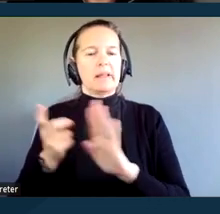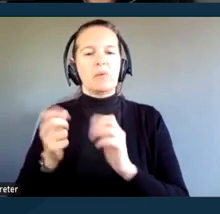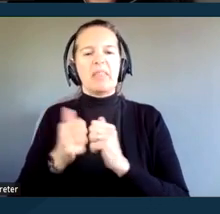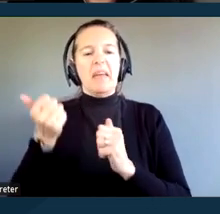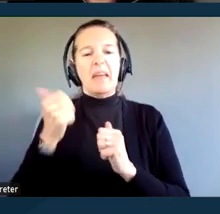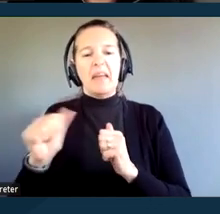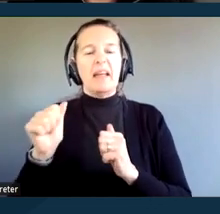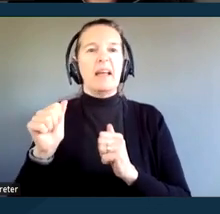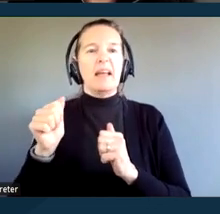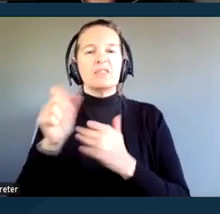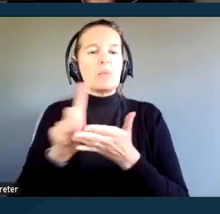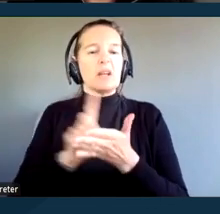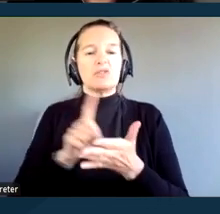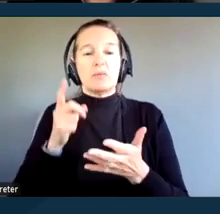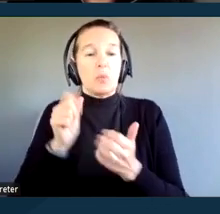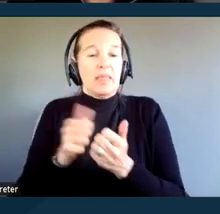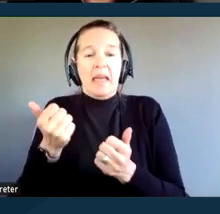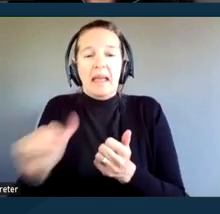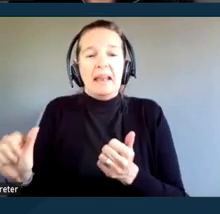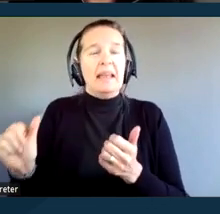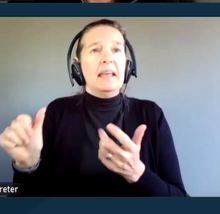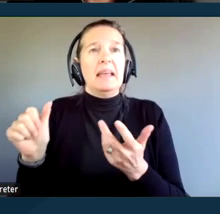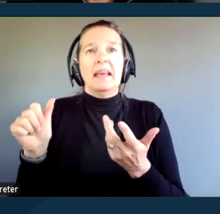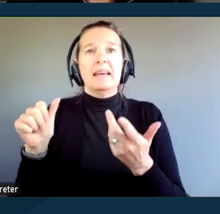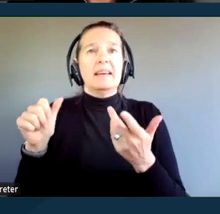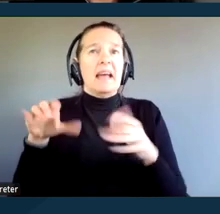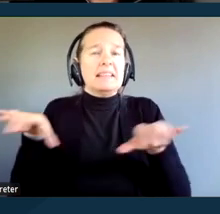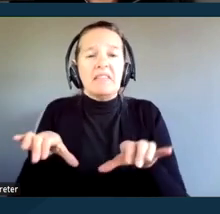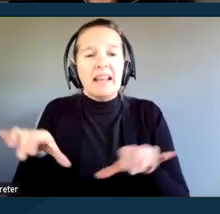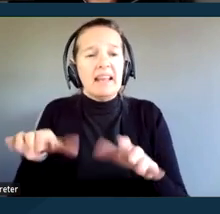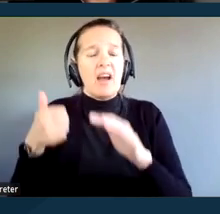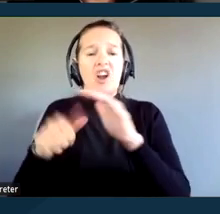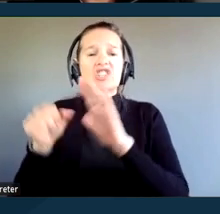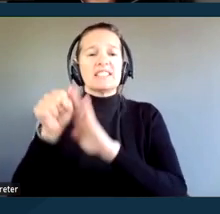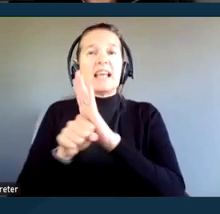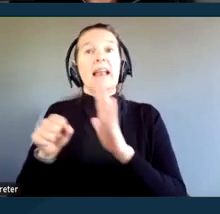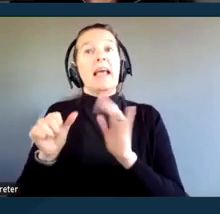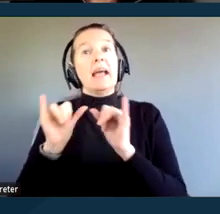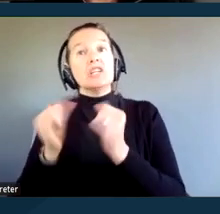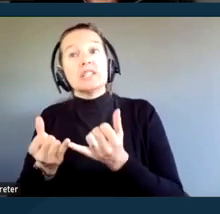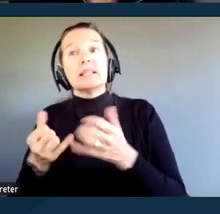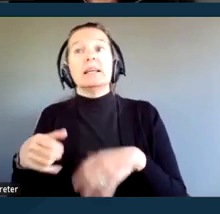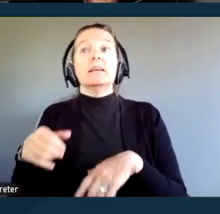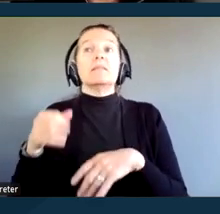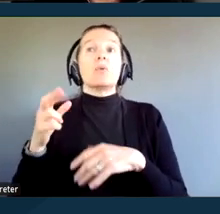that's conducted by the state or state agency, any program or activity that is funded directly